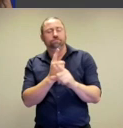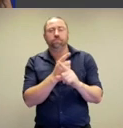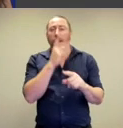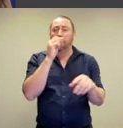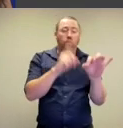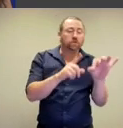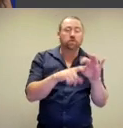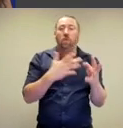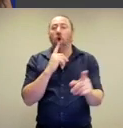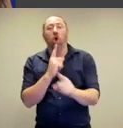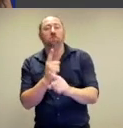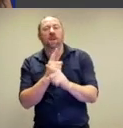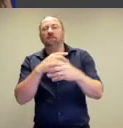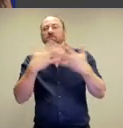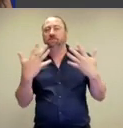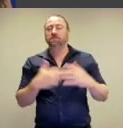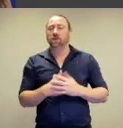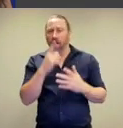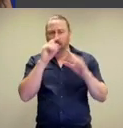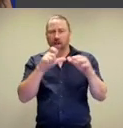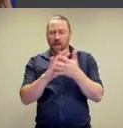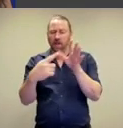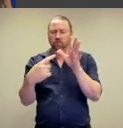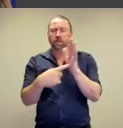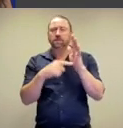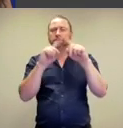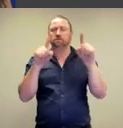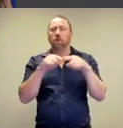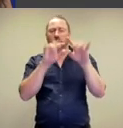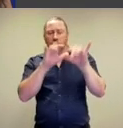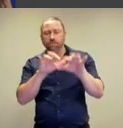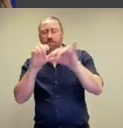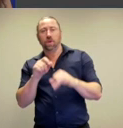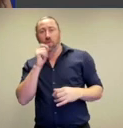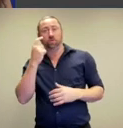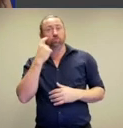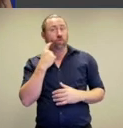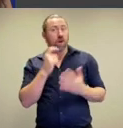there will be time for questions and comments so please do use